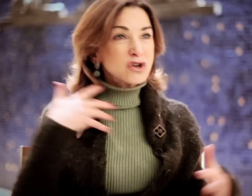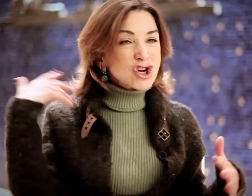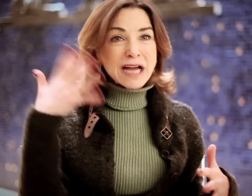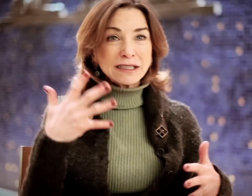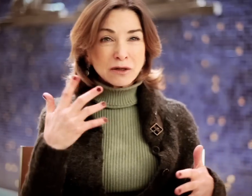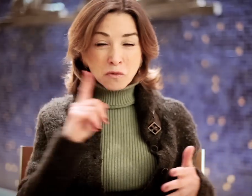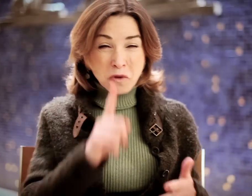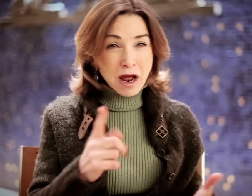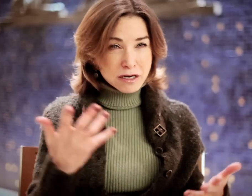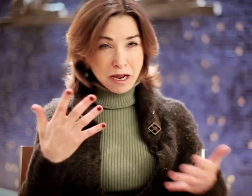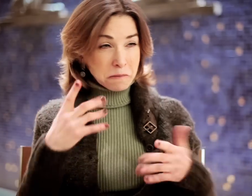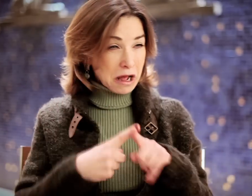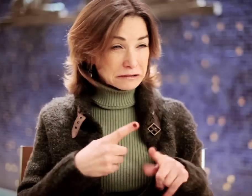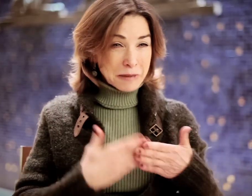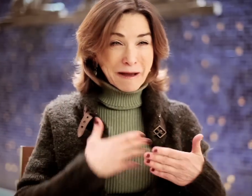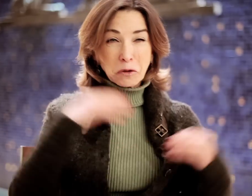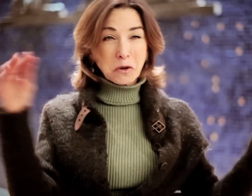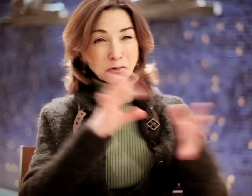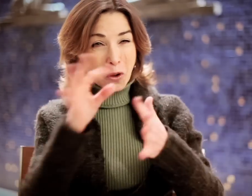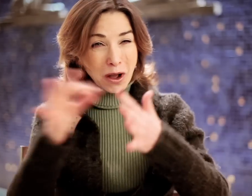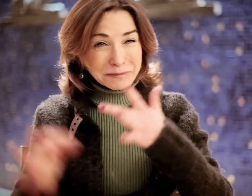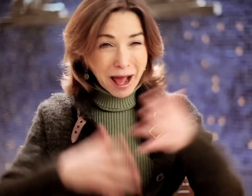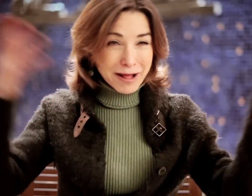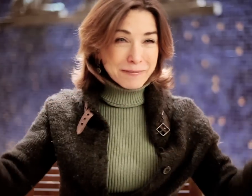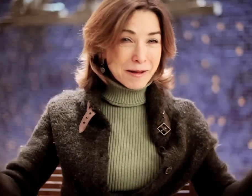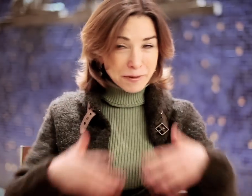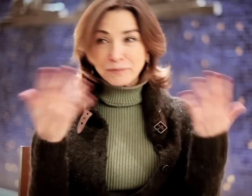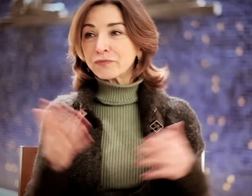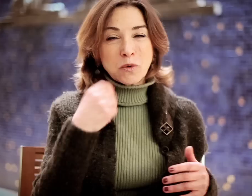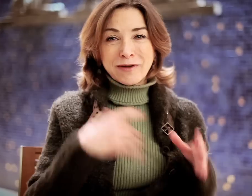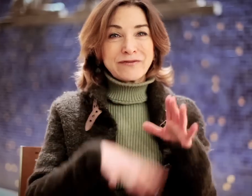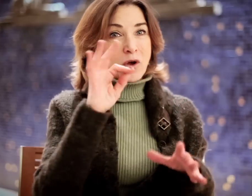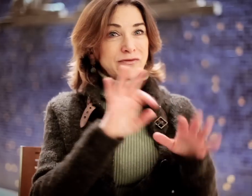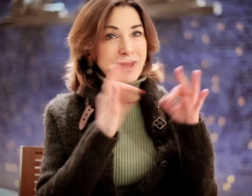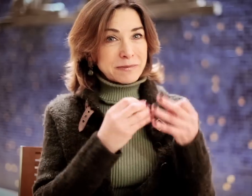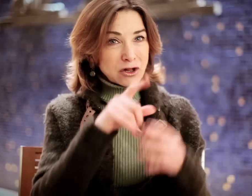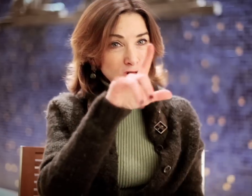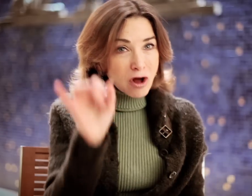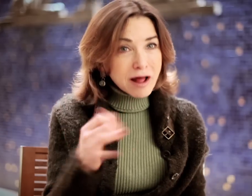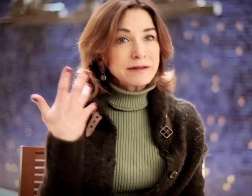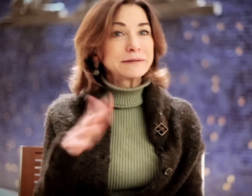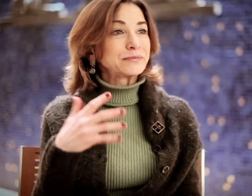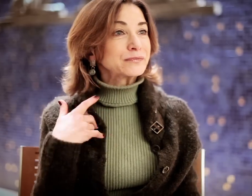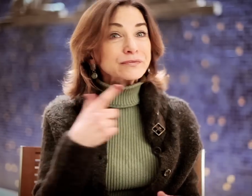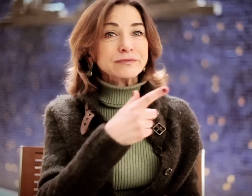They were like, "You're crazy! One years old? They don't even get to choose!" And so on. We found a family living in Long Island.